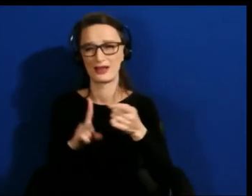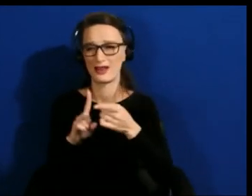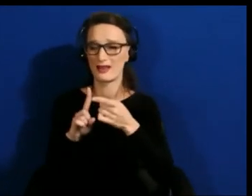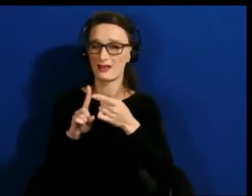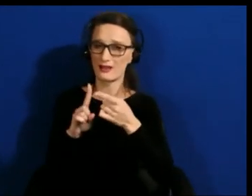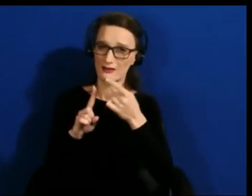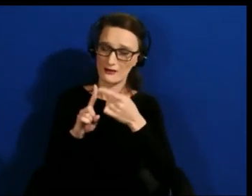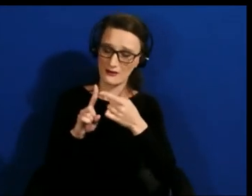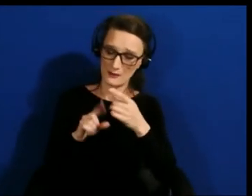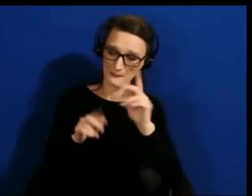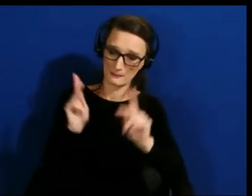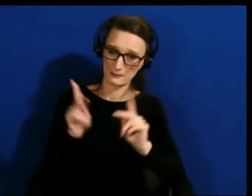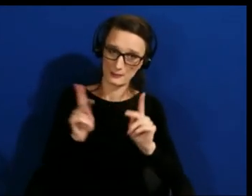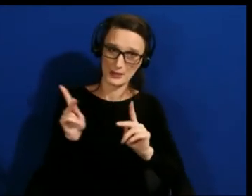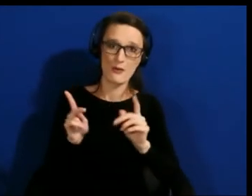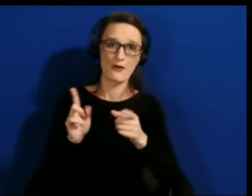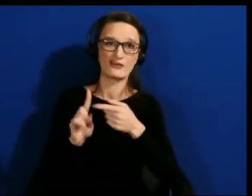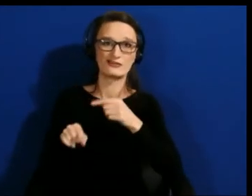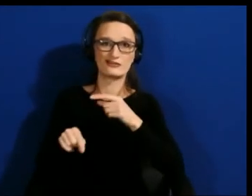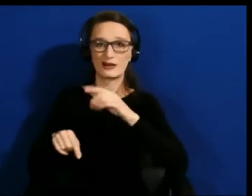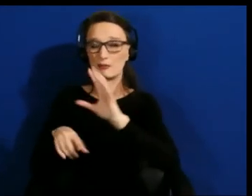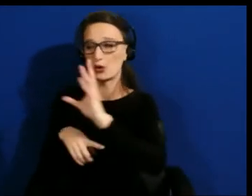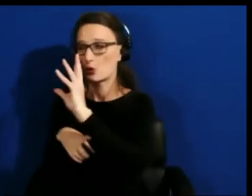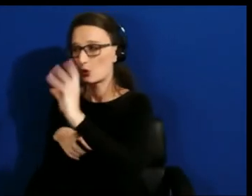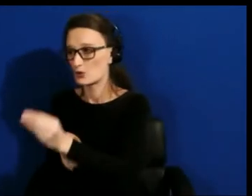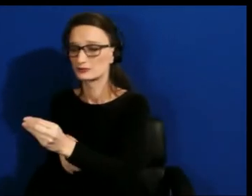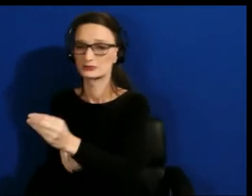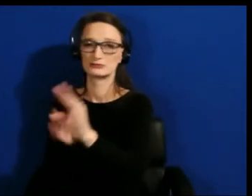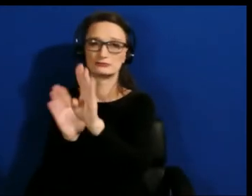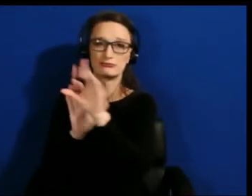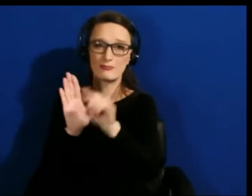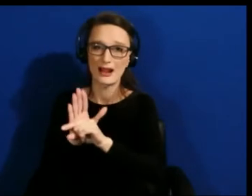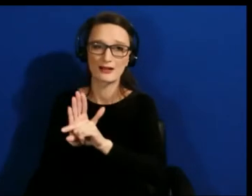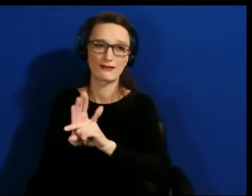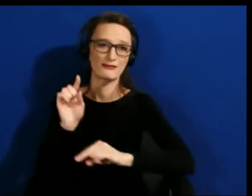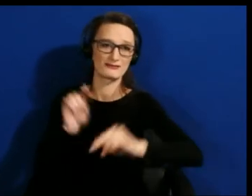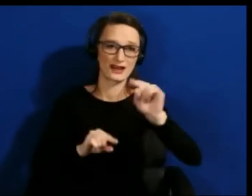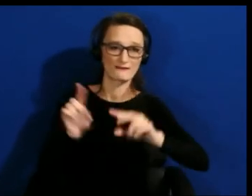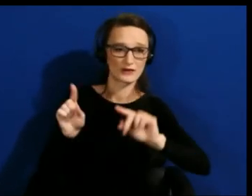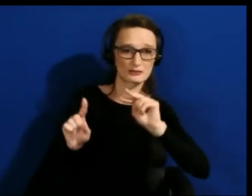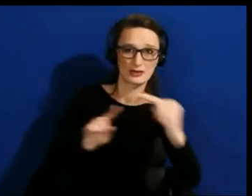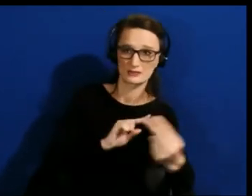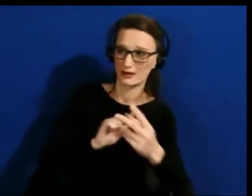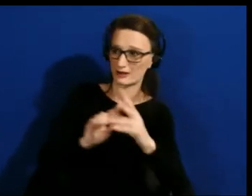backgrounds, diverse perspectives to be part of a cocreation process that we all learn